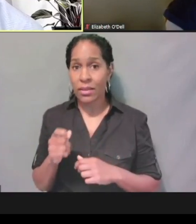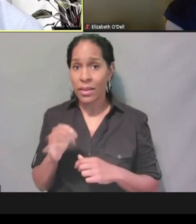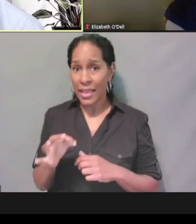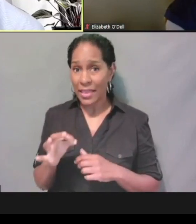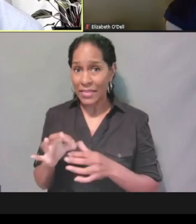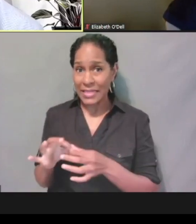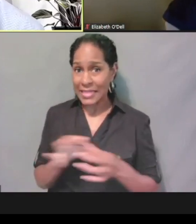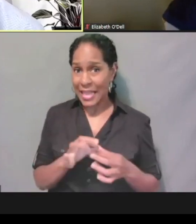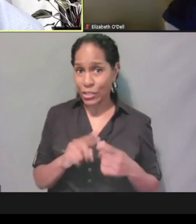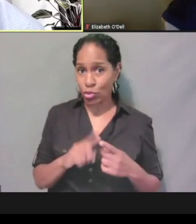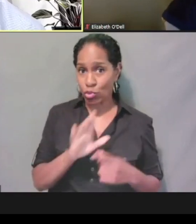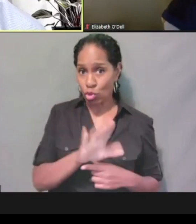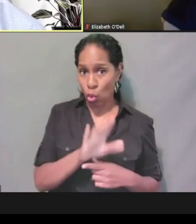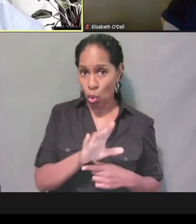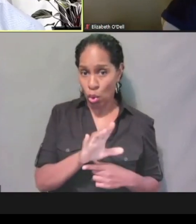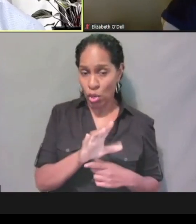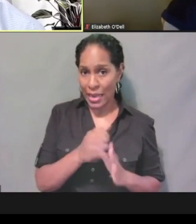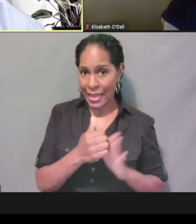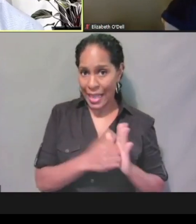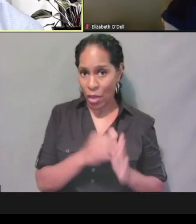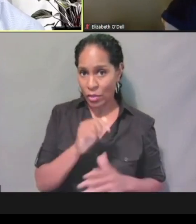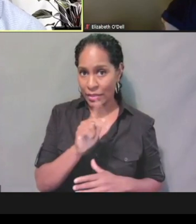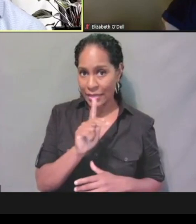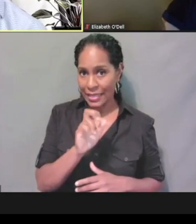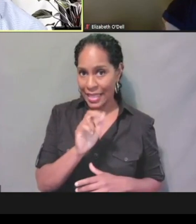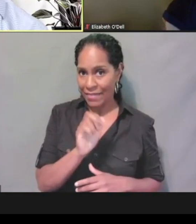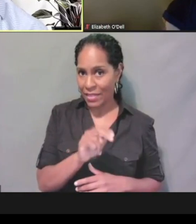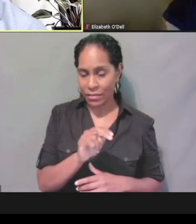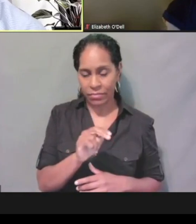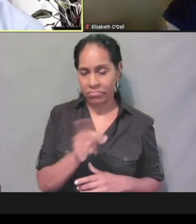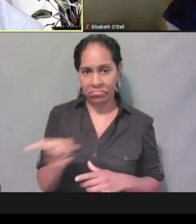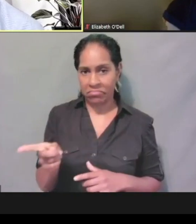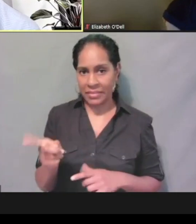then they cannot do that. So the way I would distinguish it